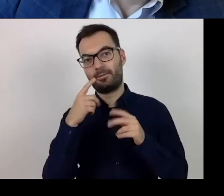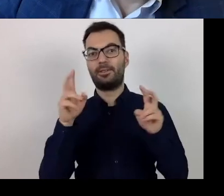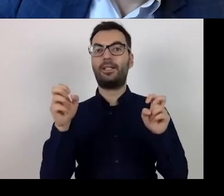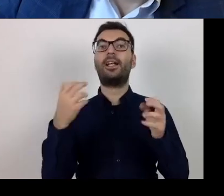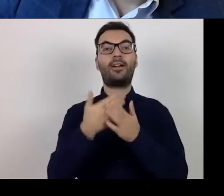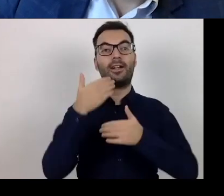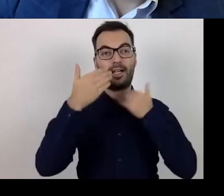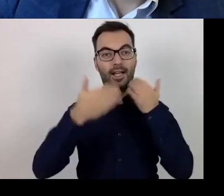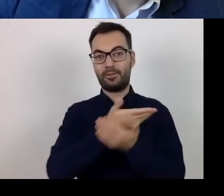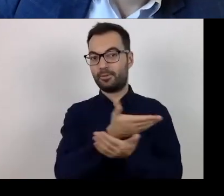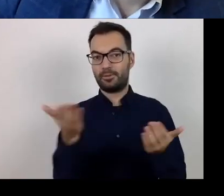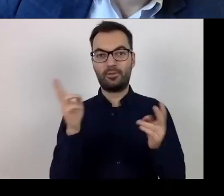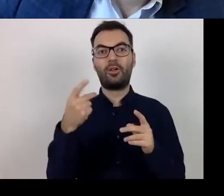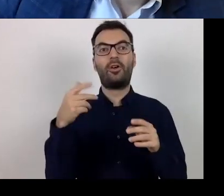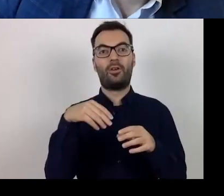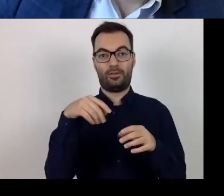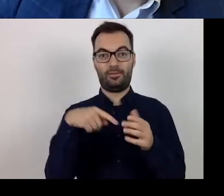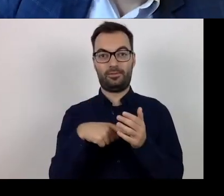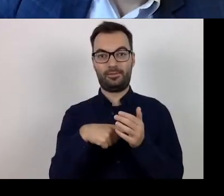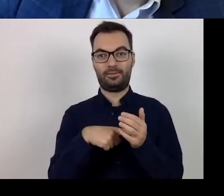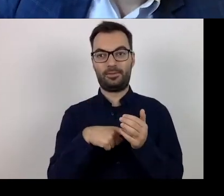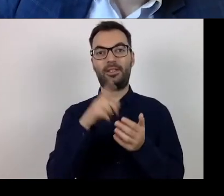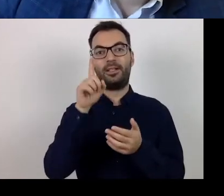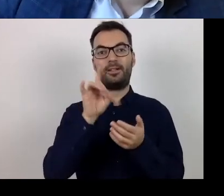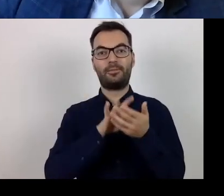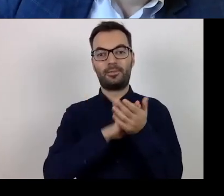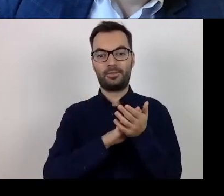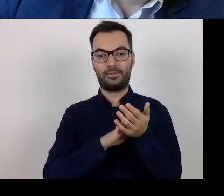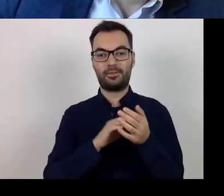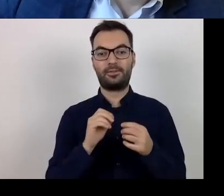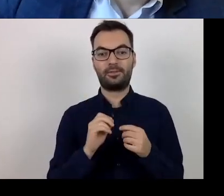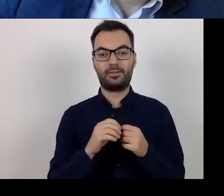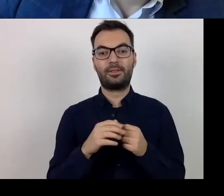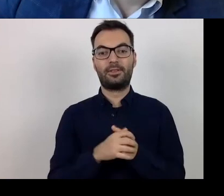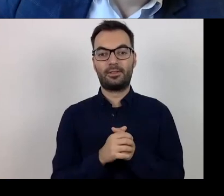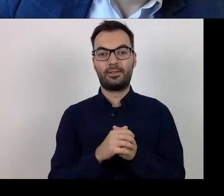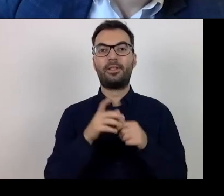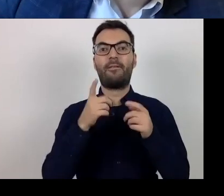I congratulate those of you who marked 'false' as well in this question.